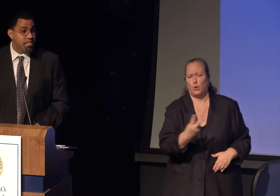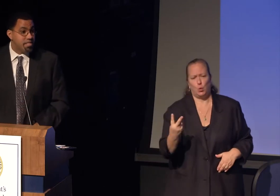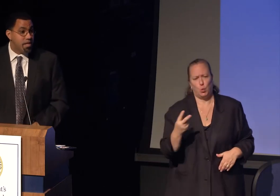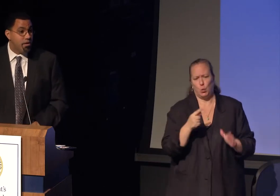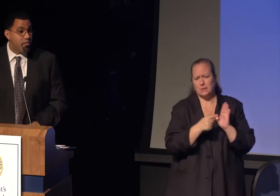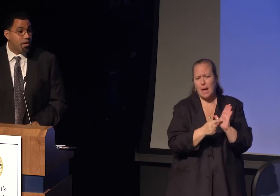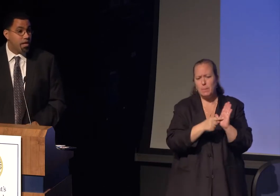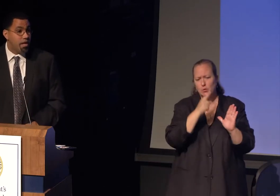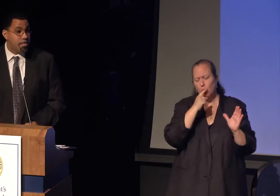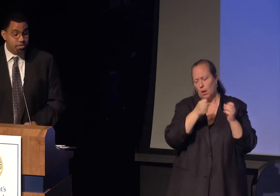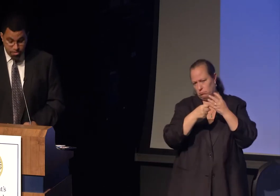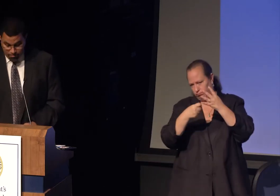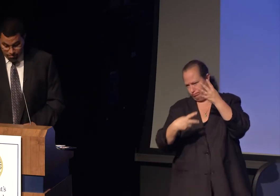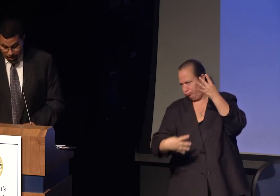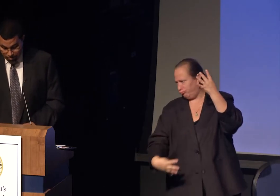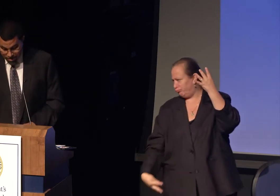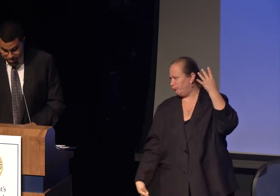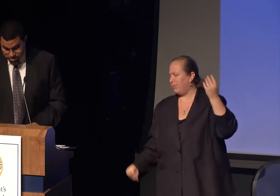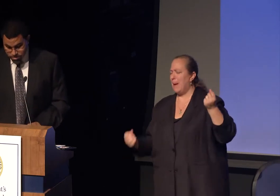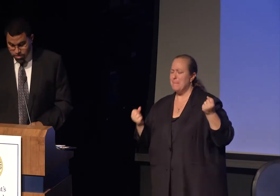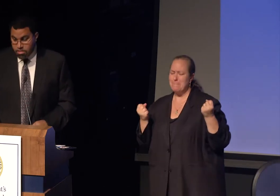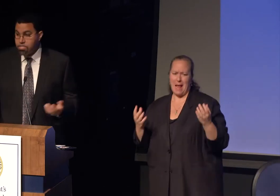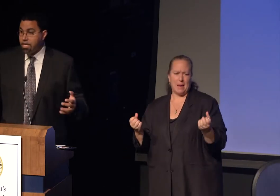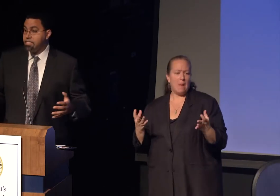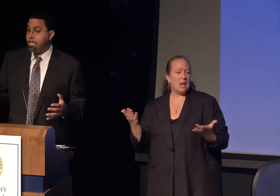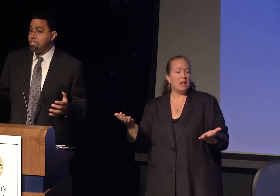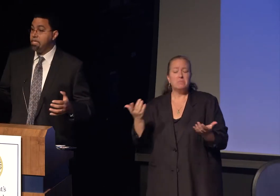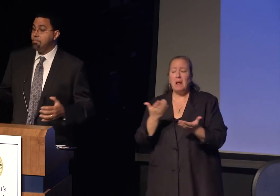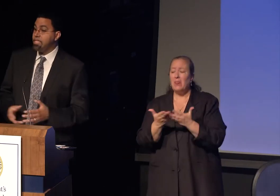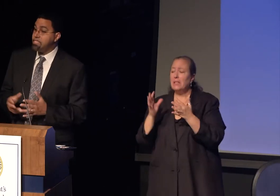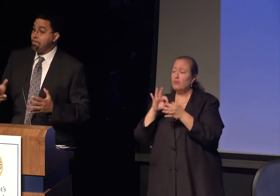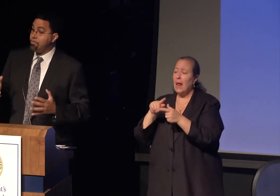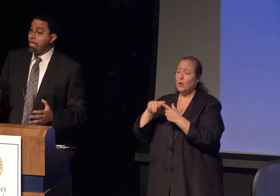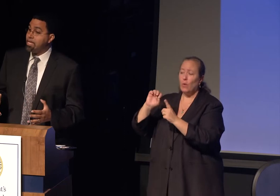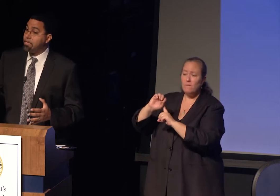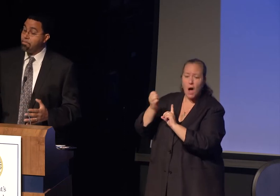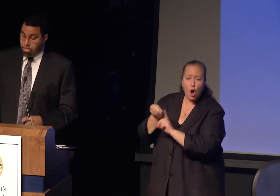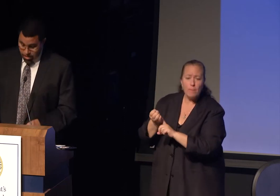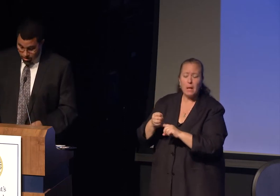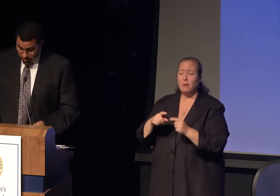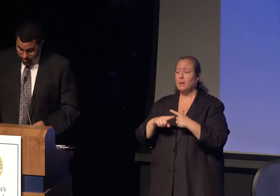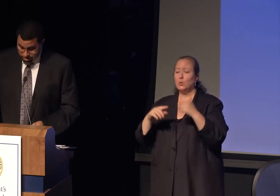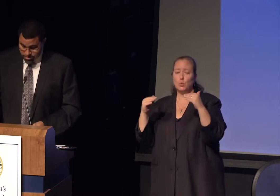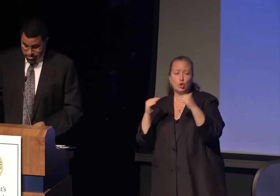There are so many more examples in this room. Places that are working on issues of environmental justice, places that have created community gardens